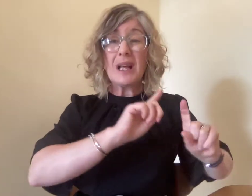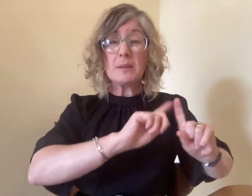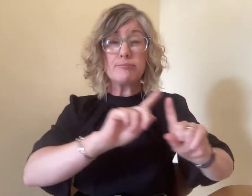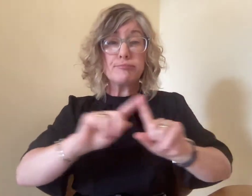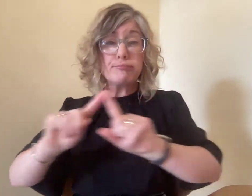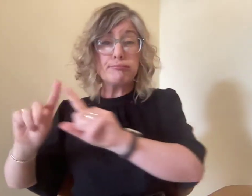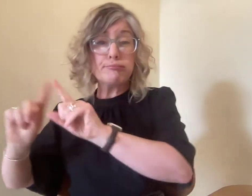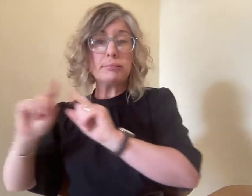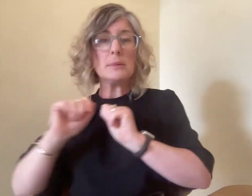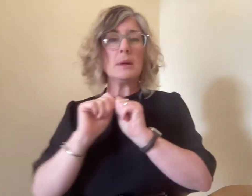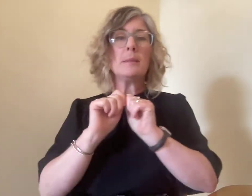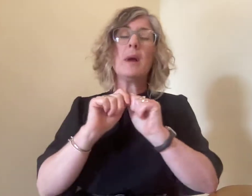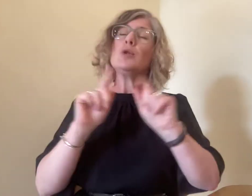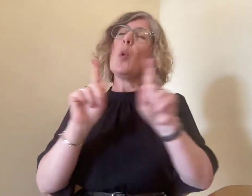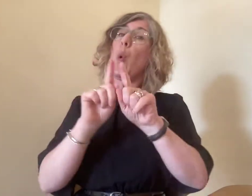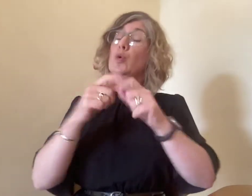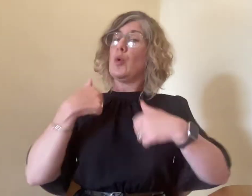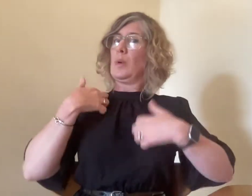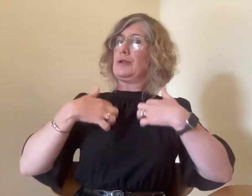primarily, but not limited to sign language interpreters and signing deaf communities